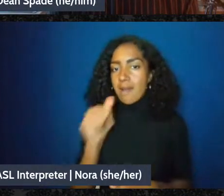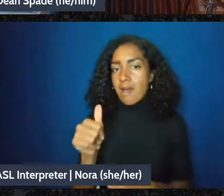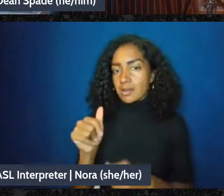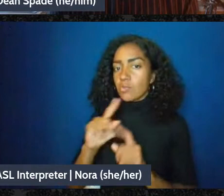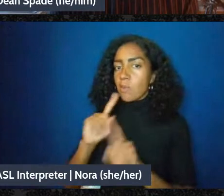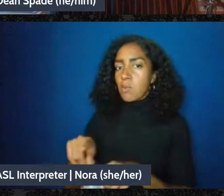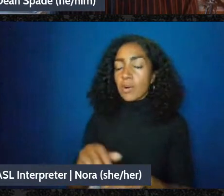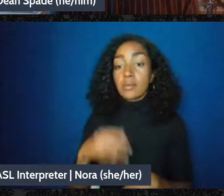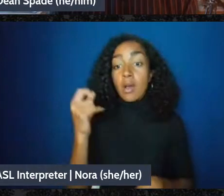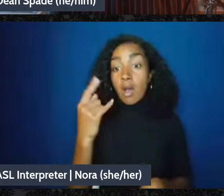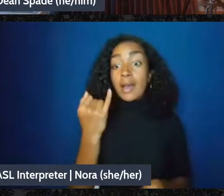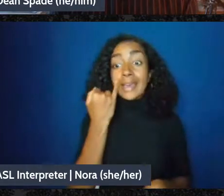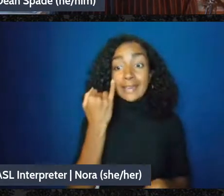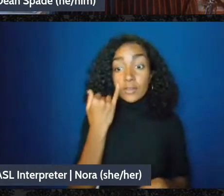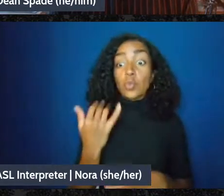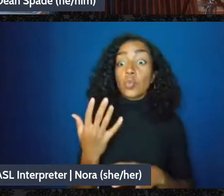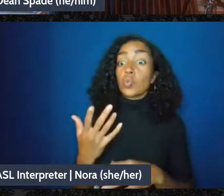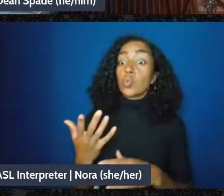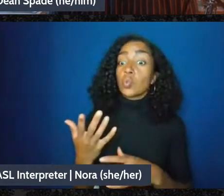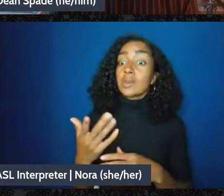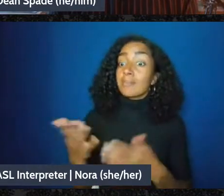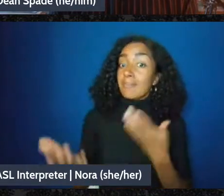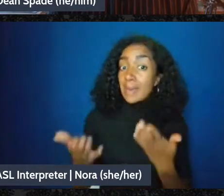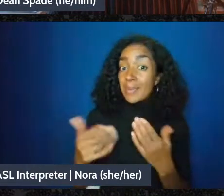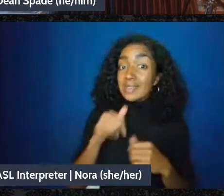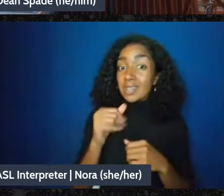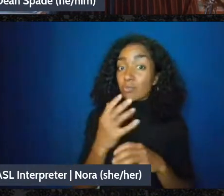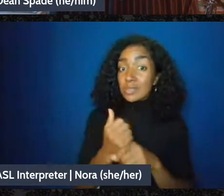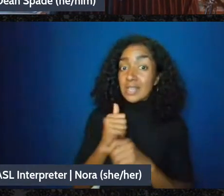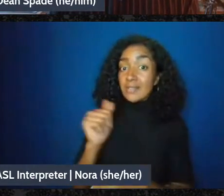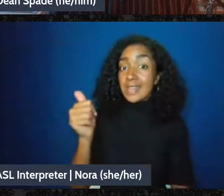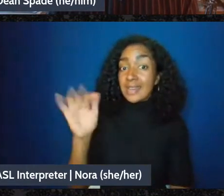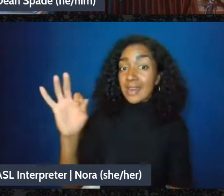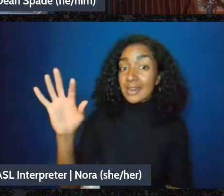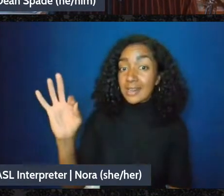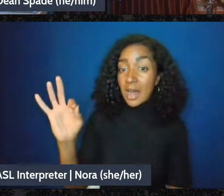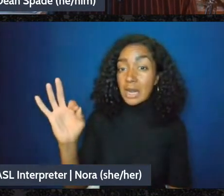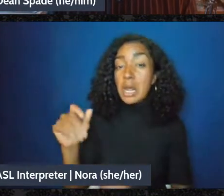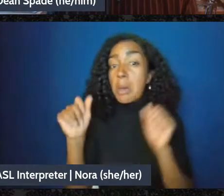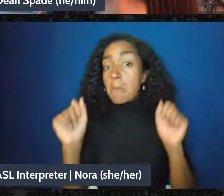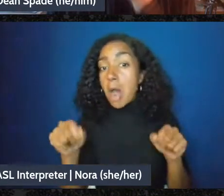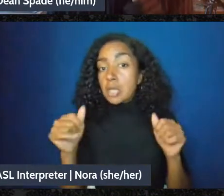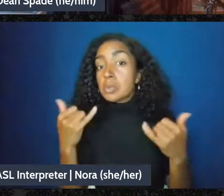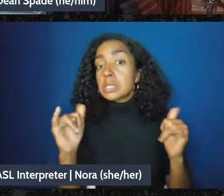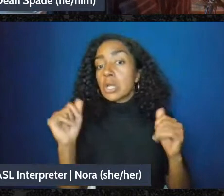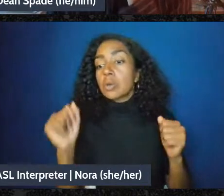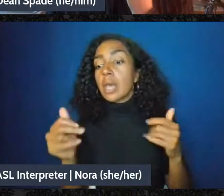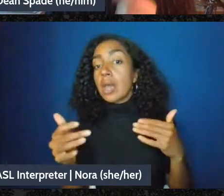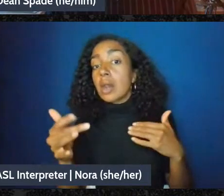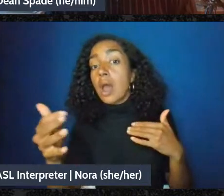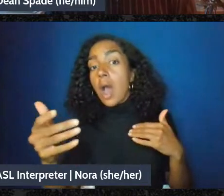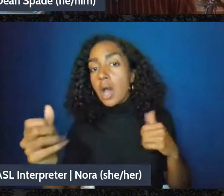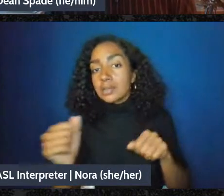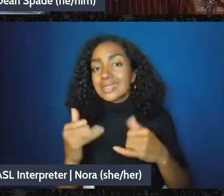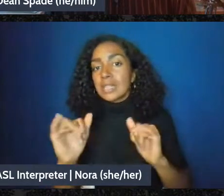they should have been sent out by now um because they usually do the last week in January,